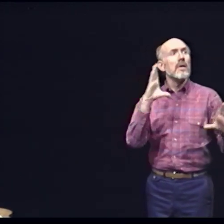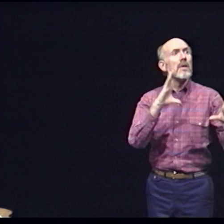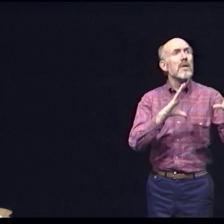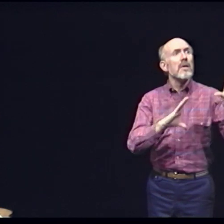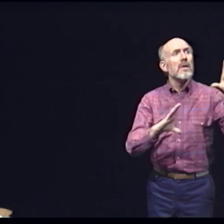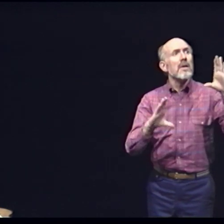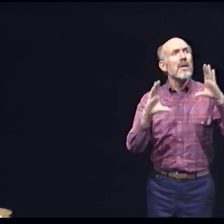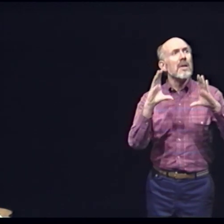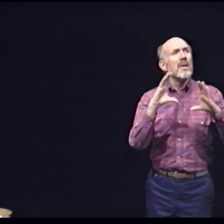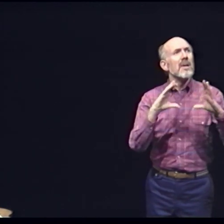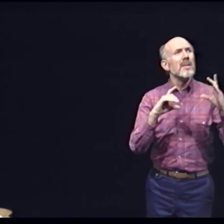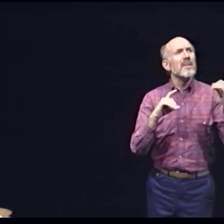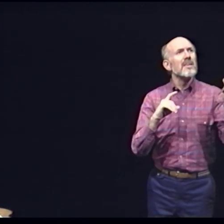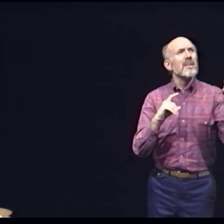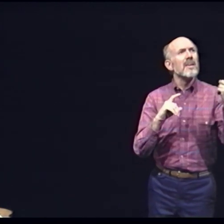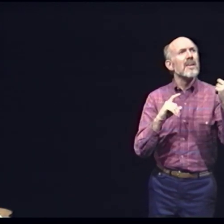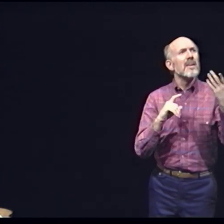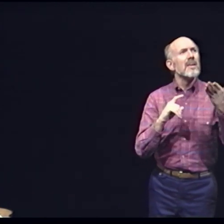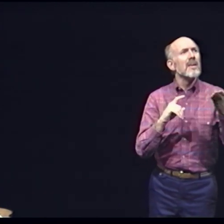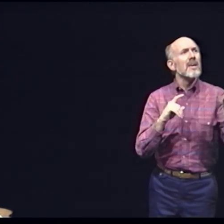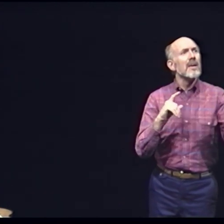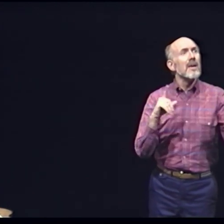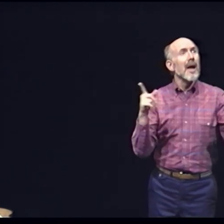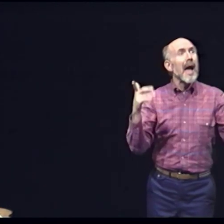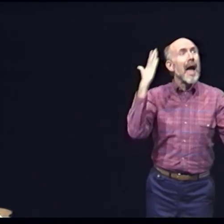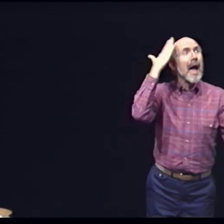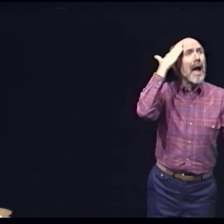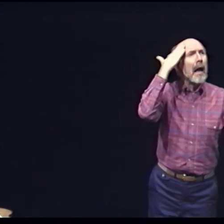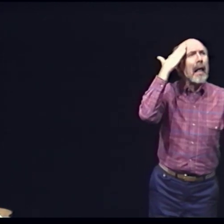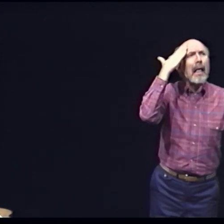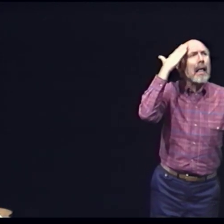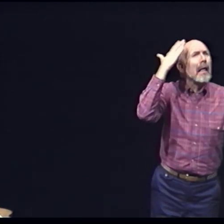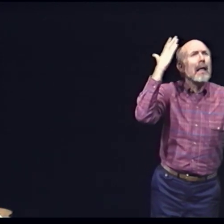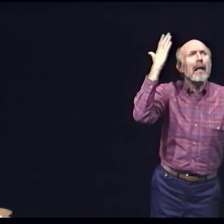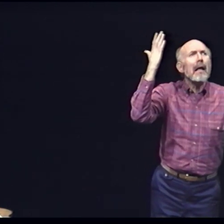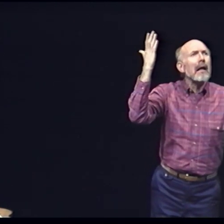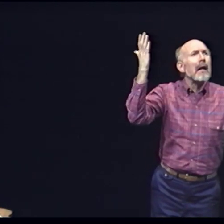Looking... for something they don't know